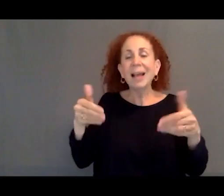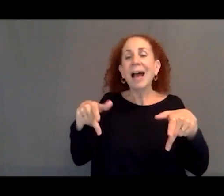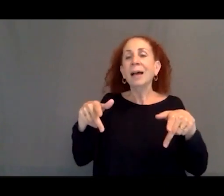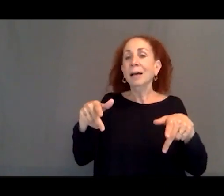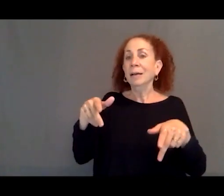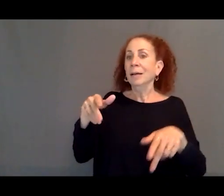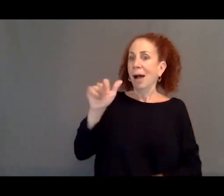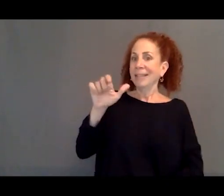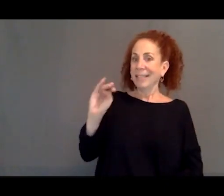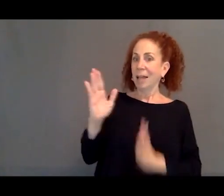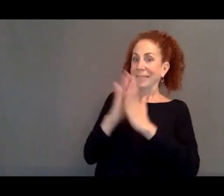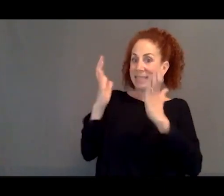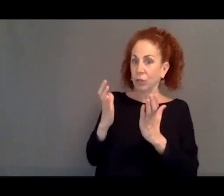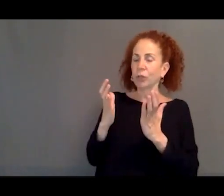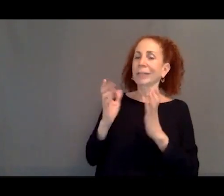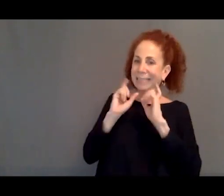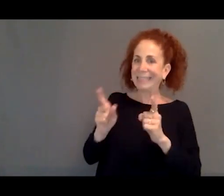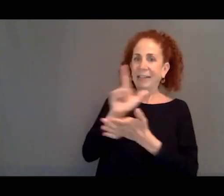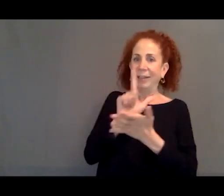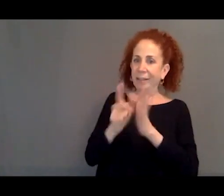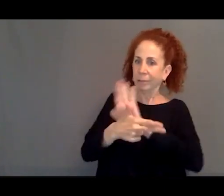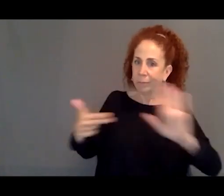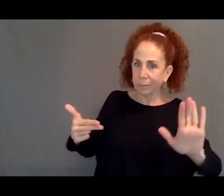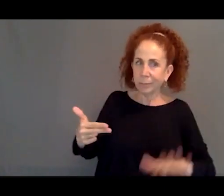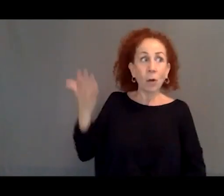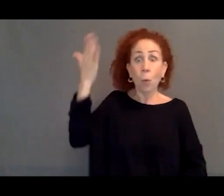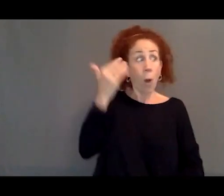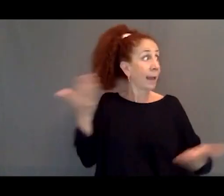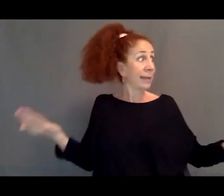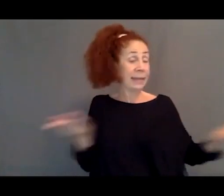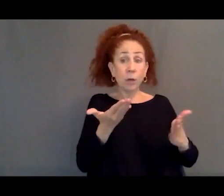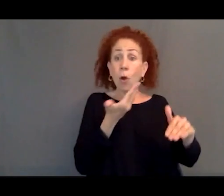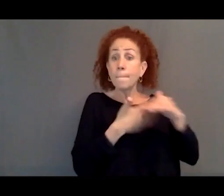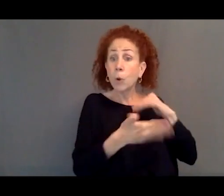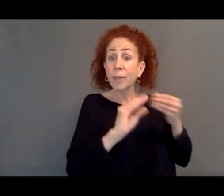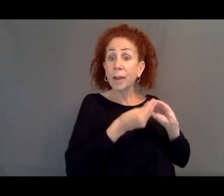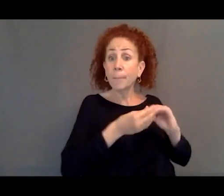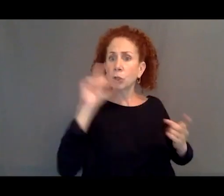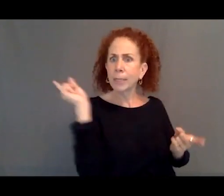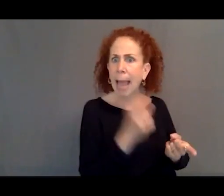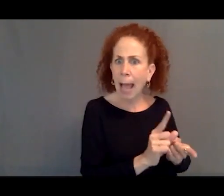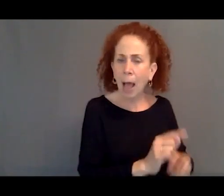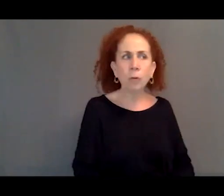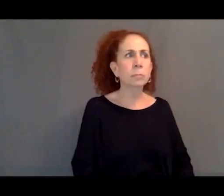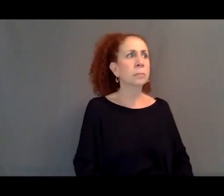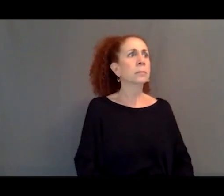in the US or other immigrants given the falling birth rates, the immense fatalities we've experienced